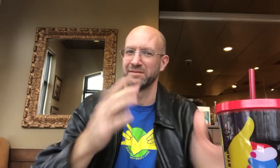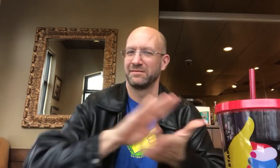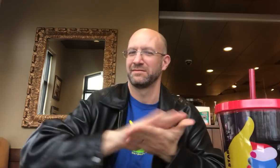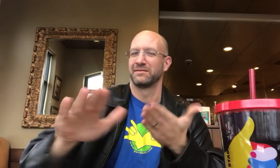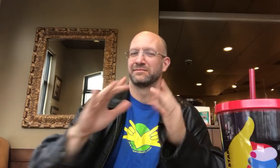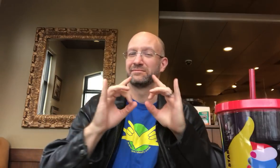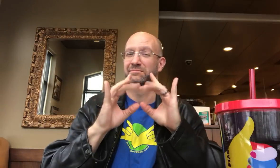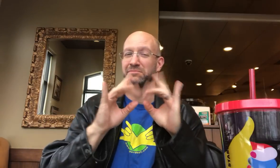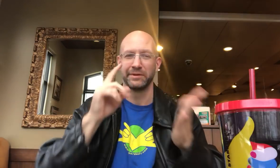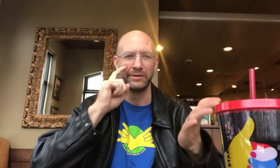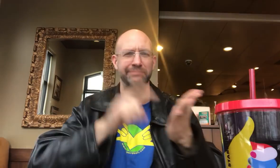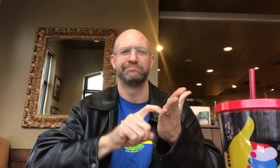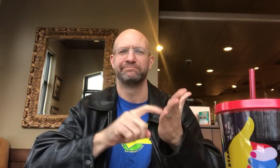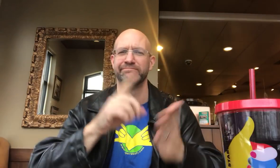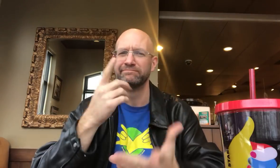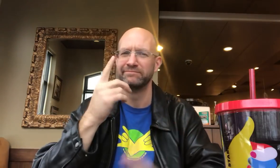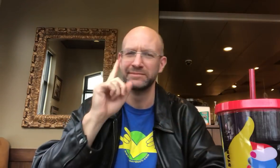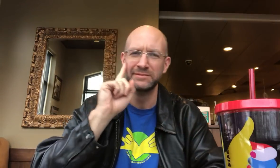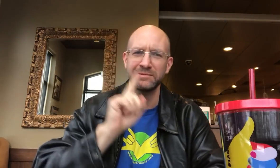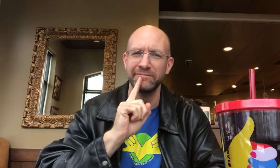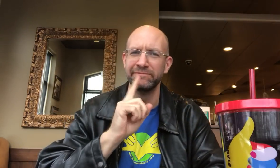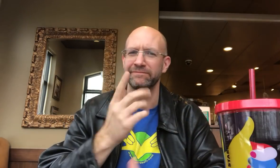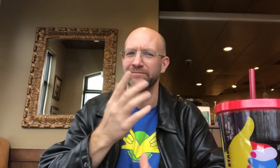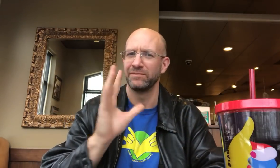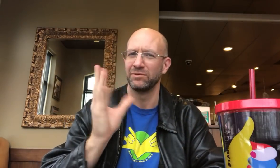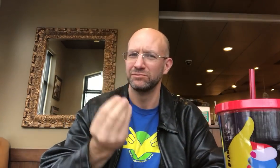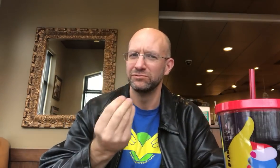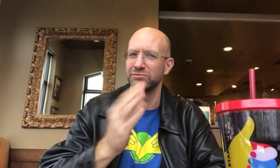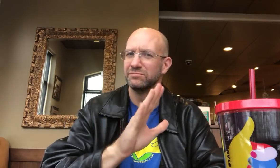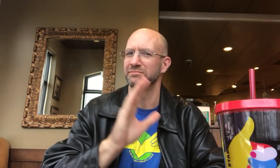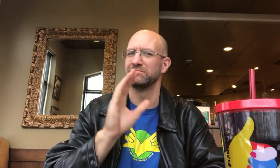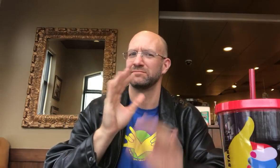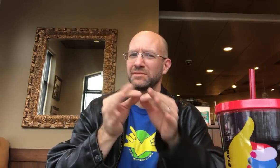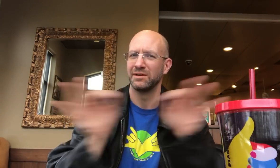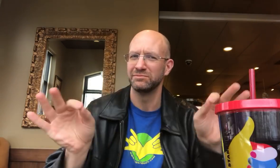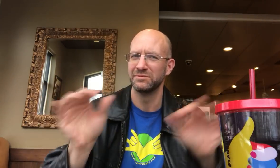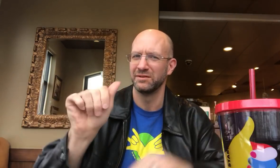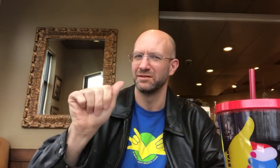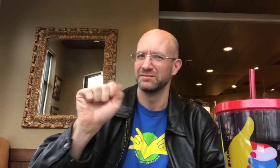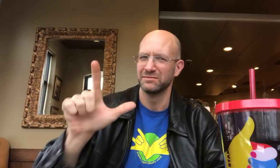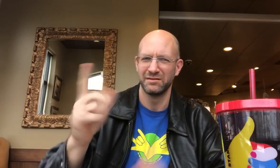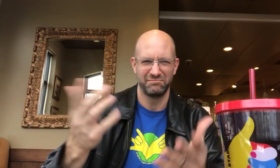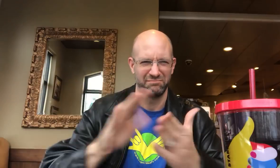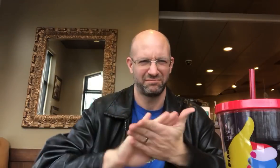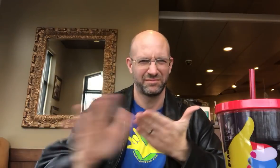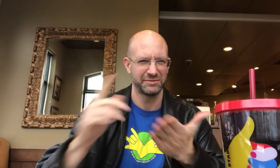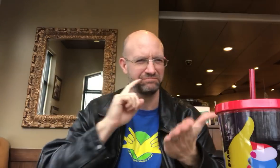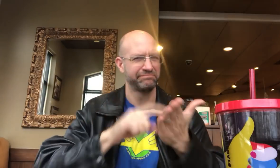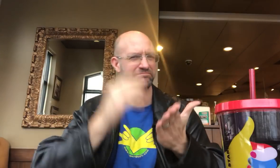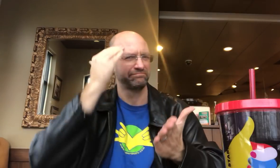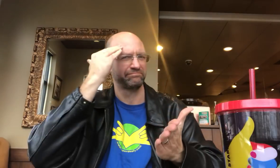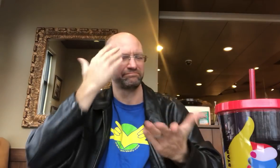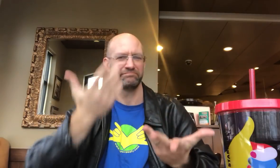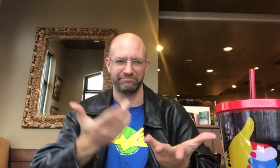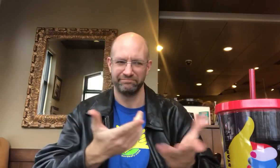It is nice that Starbucks recognizes Deaf culture and their language - ASL. Nice of them to recognize and being aware of it.